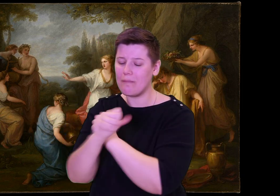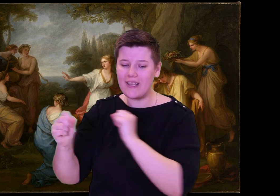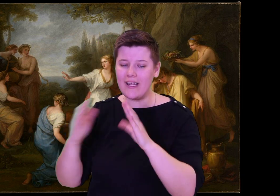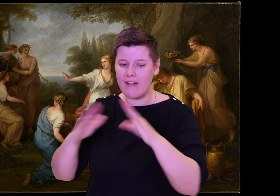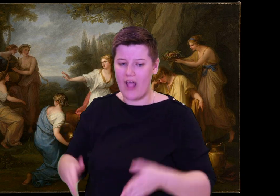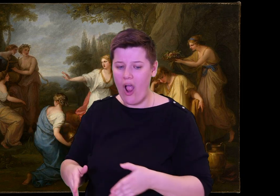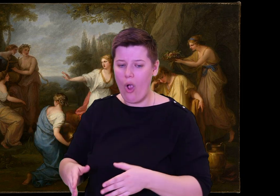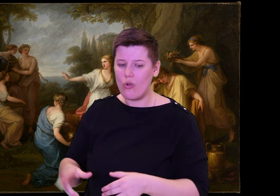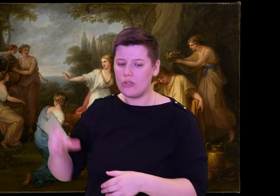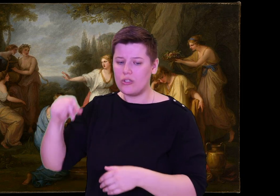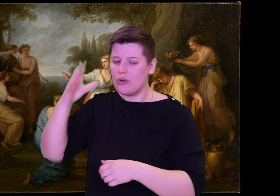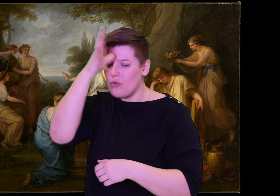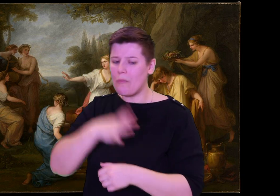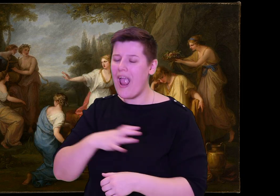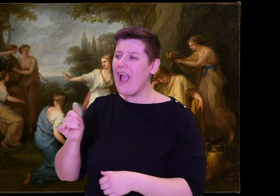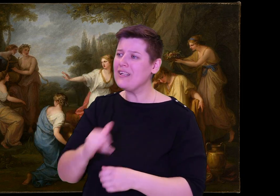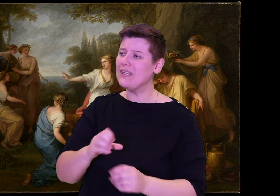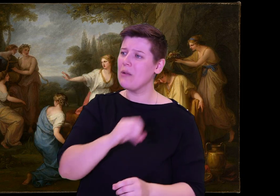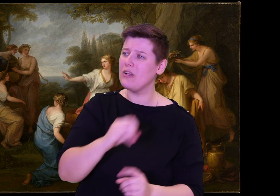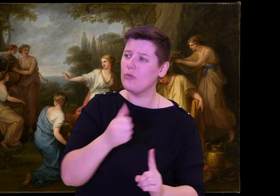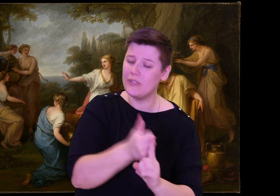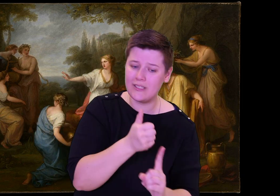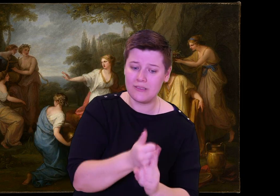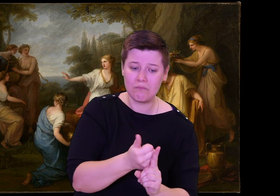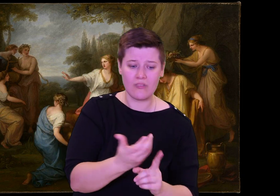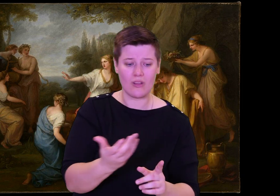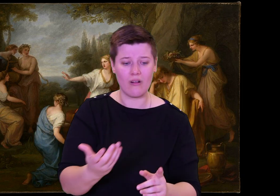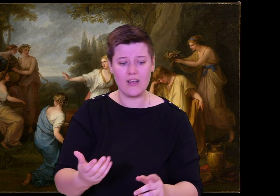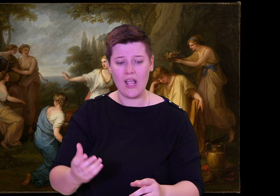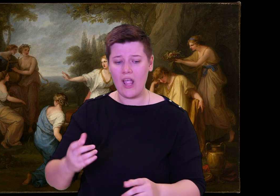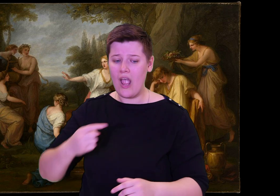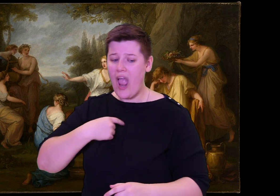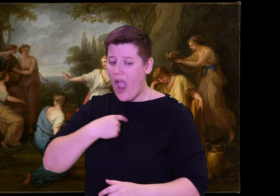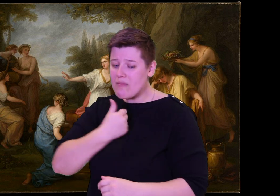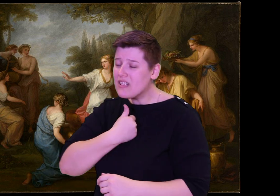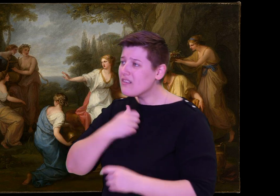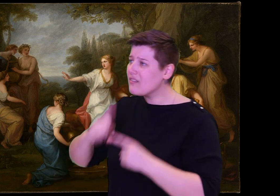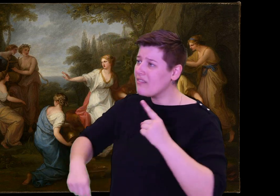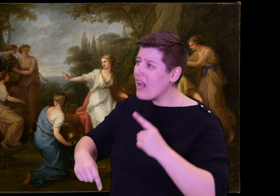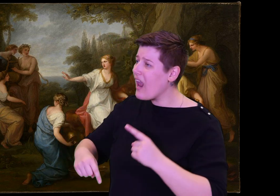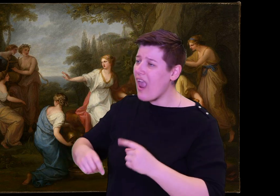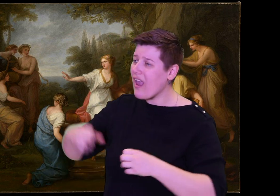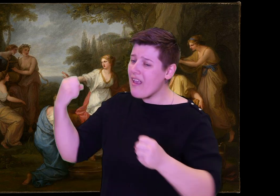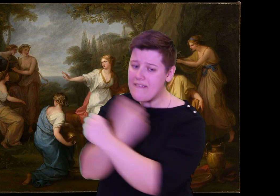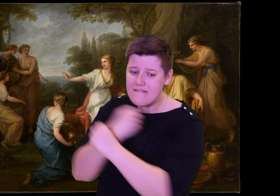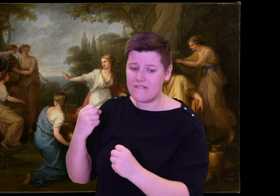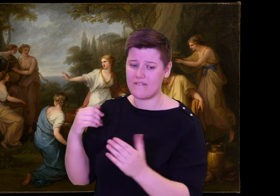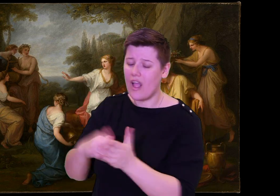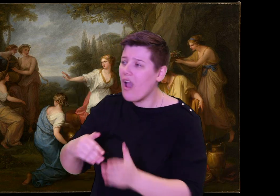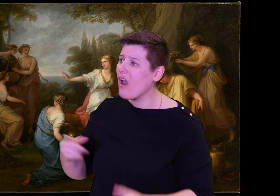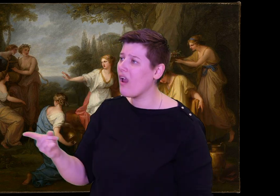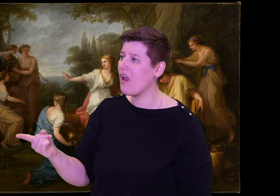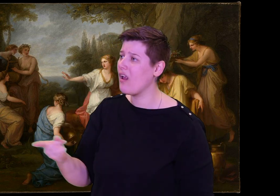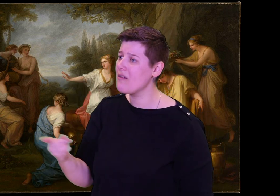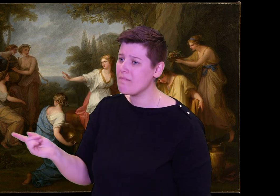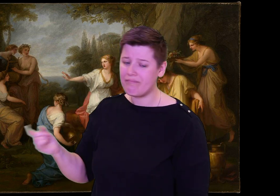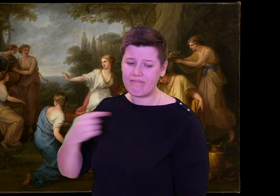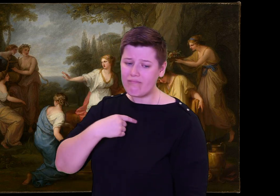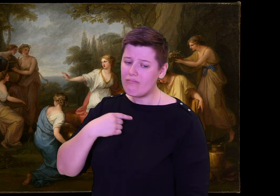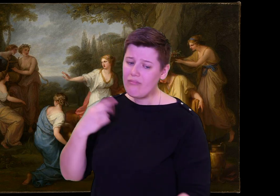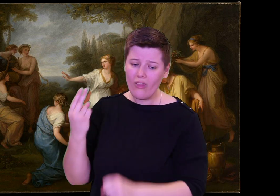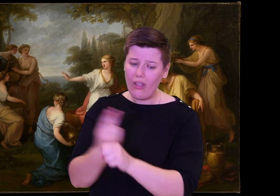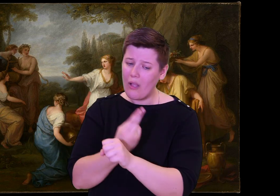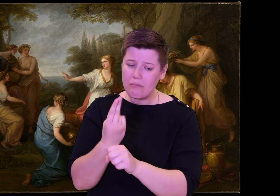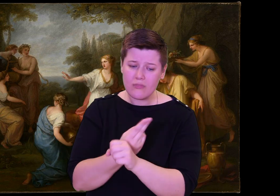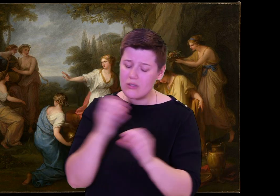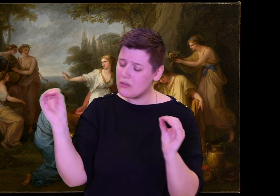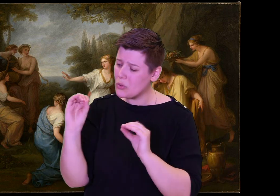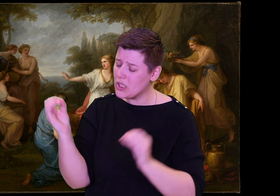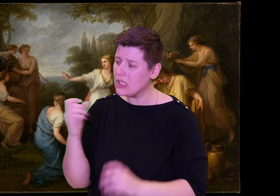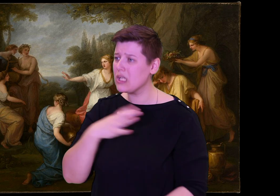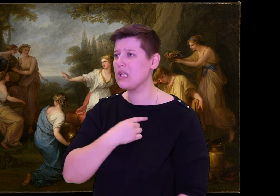Now, even worse, my house is being torn apart; my wealth will soon be gone!